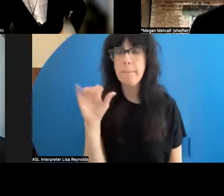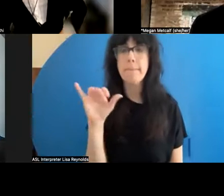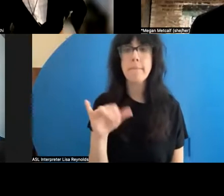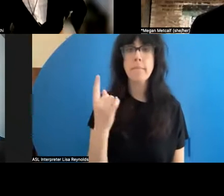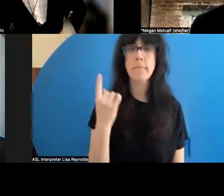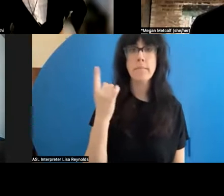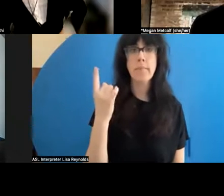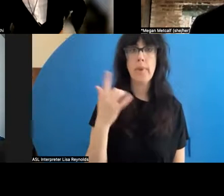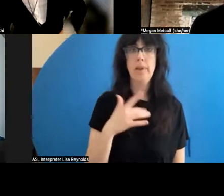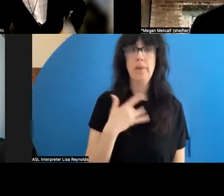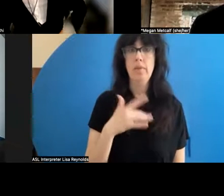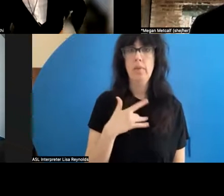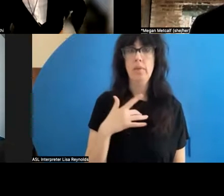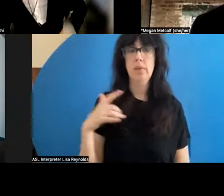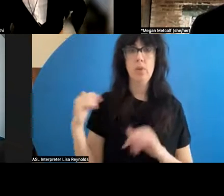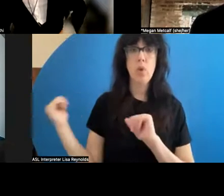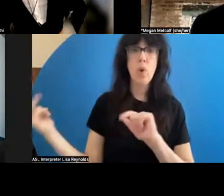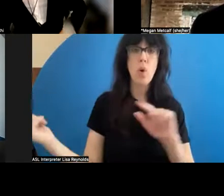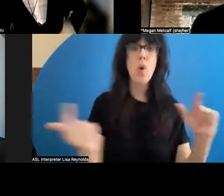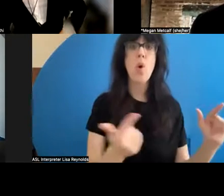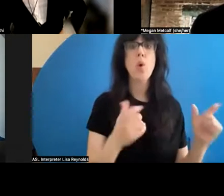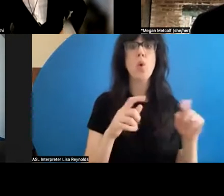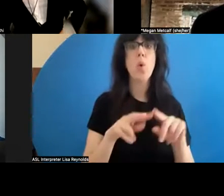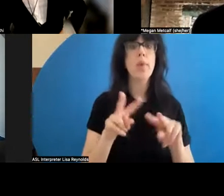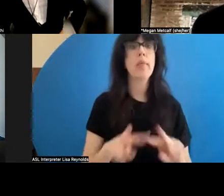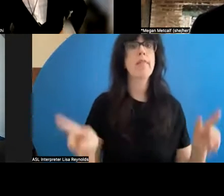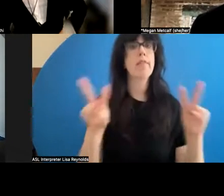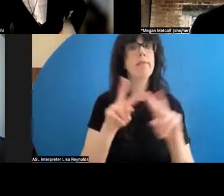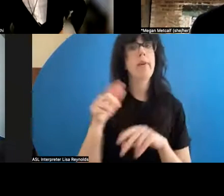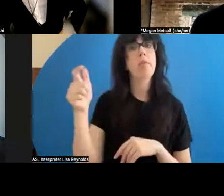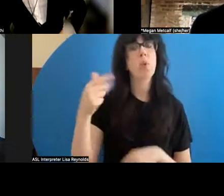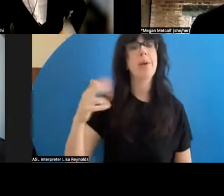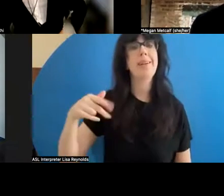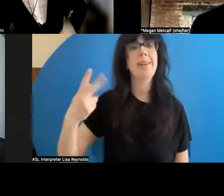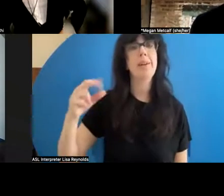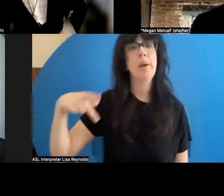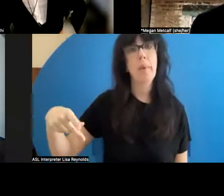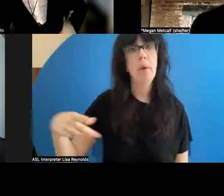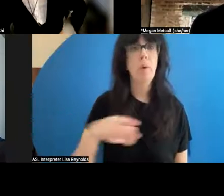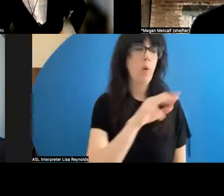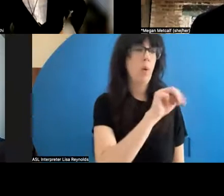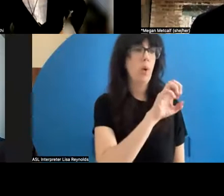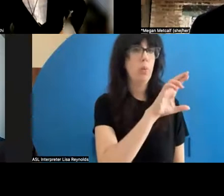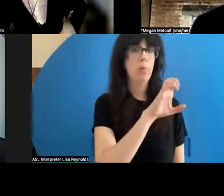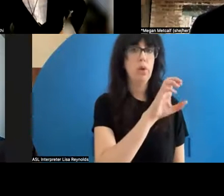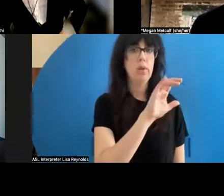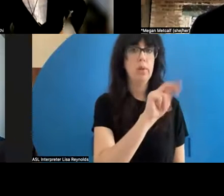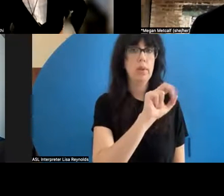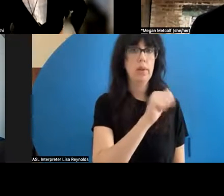this, like whether the value of recording a hip hop performance or Mers Cunningham, I